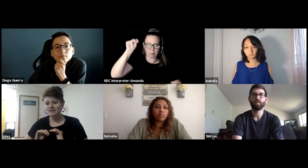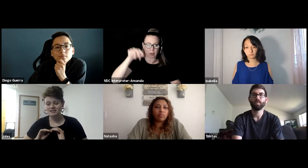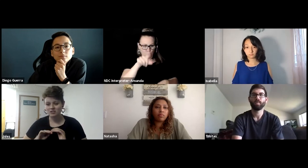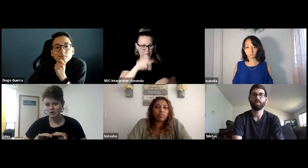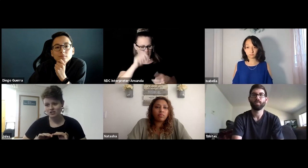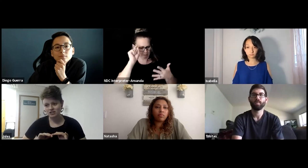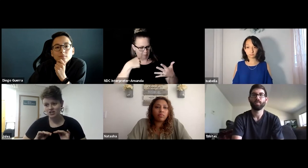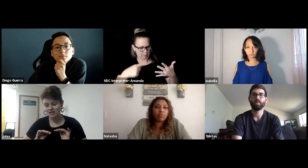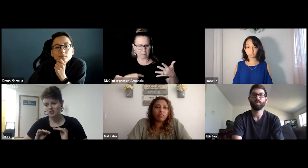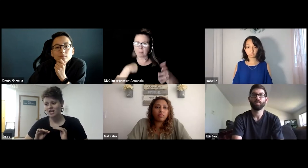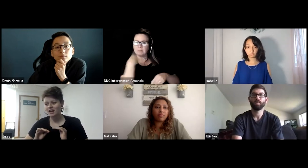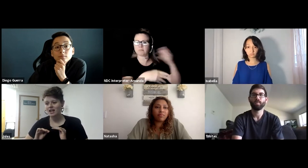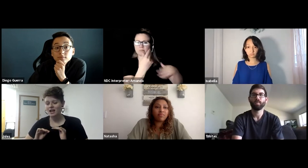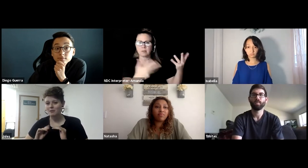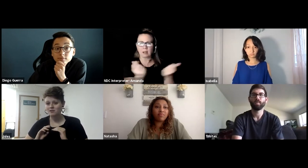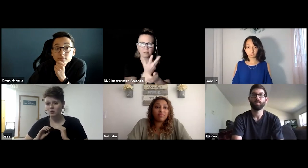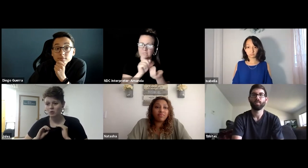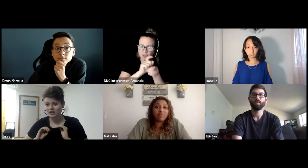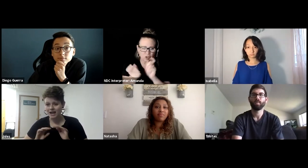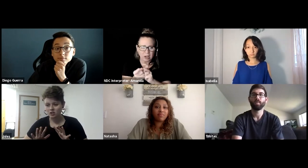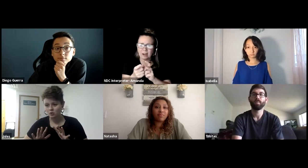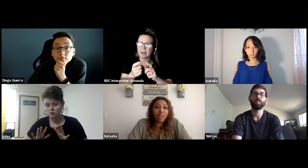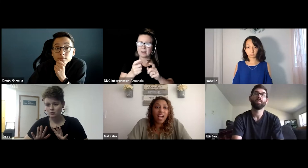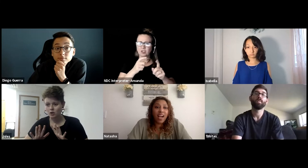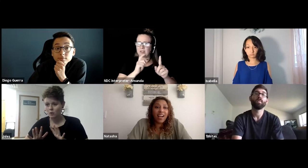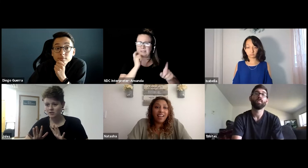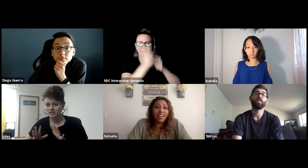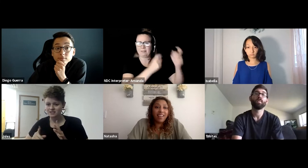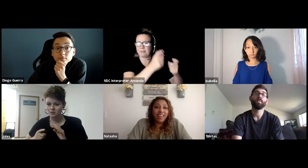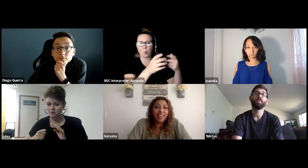the situation is changing, and so we'll get you what you need.